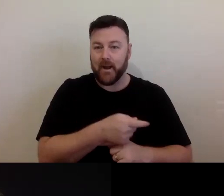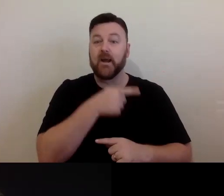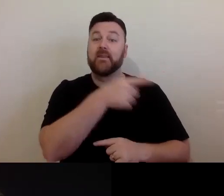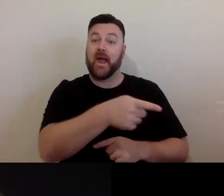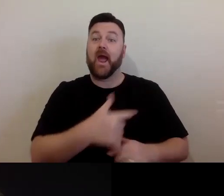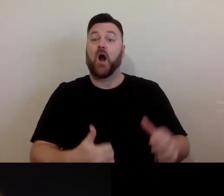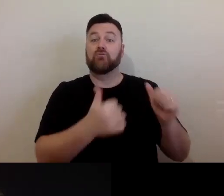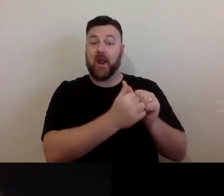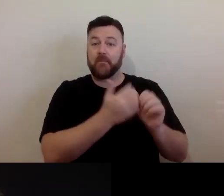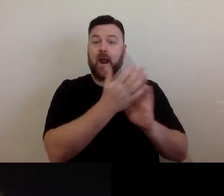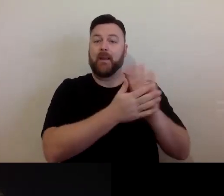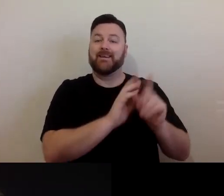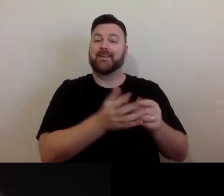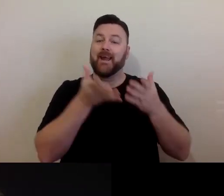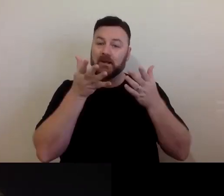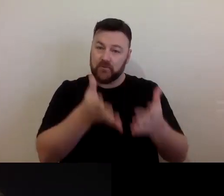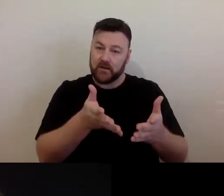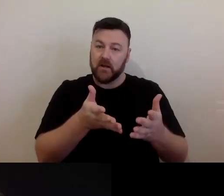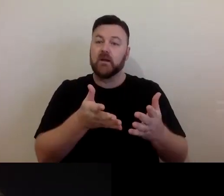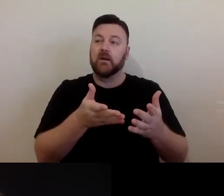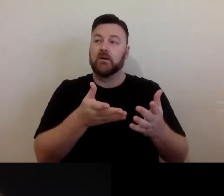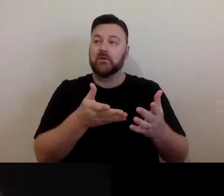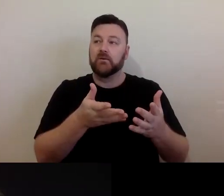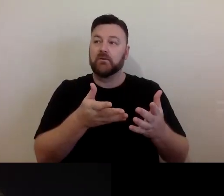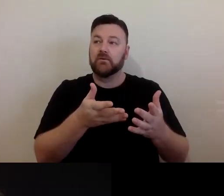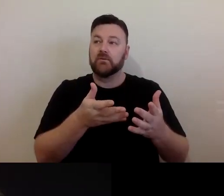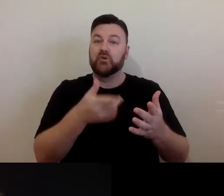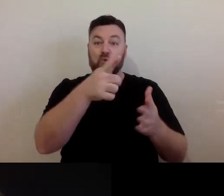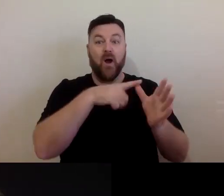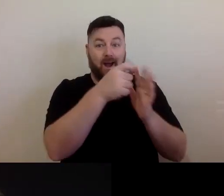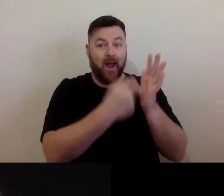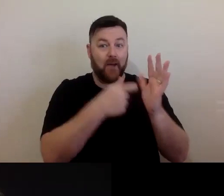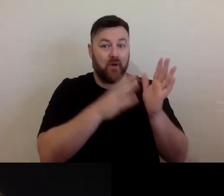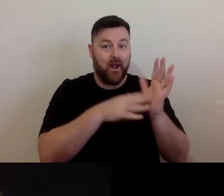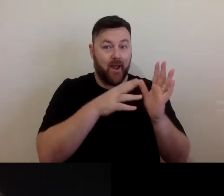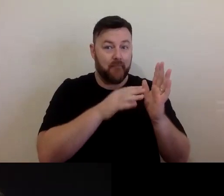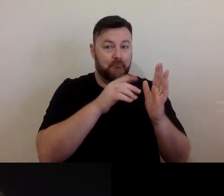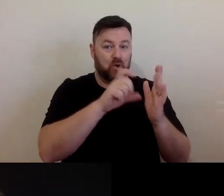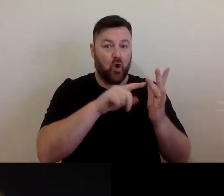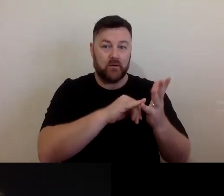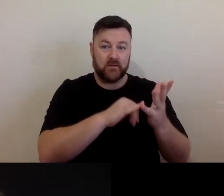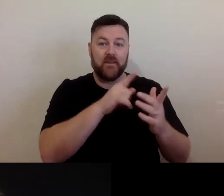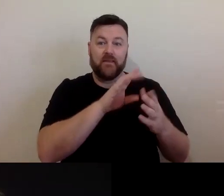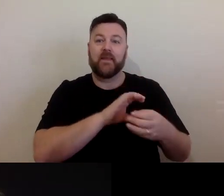they grant rights, and APRA AMCOS is the party that needs to give